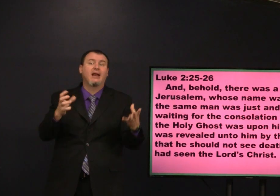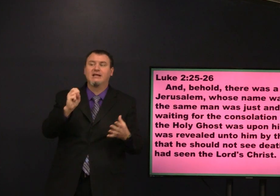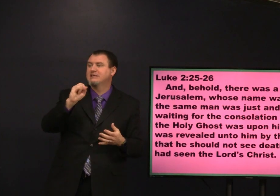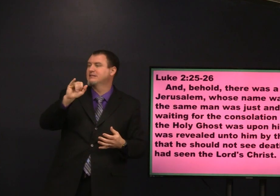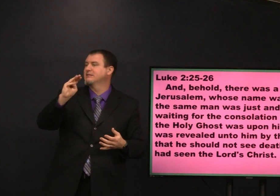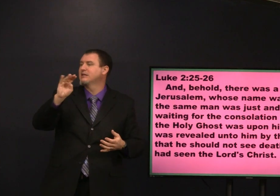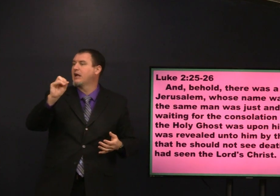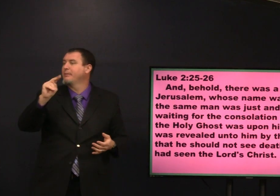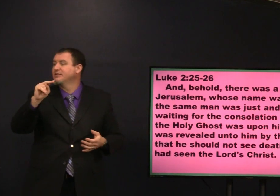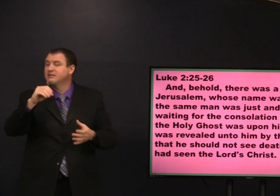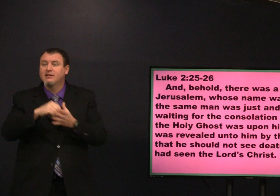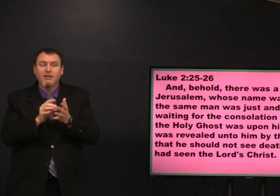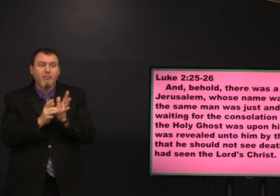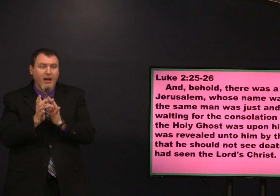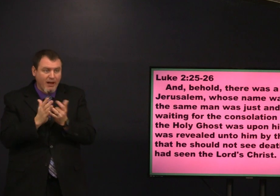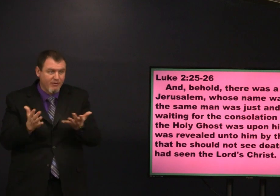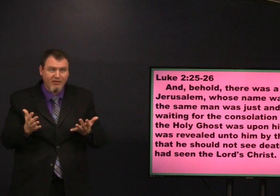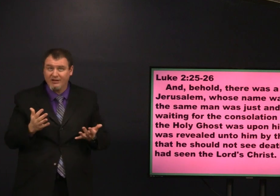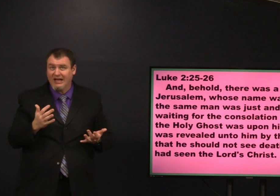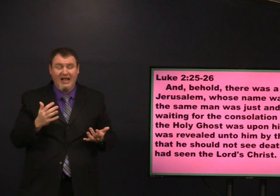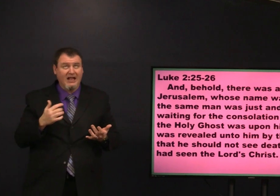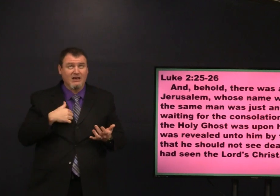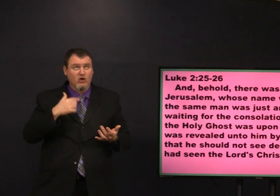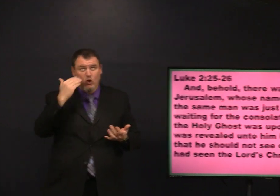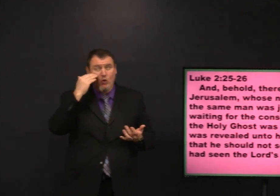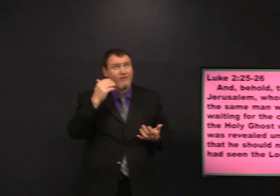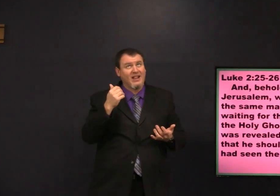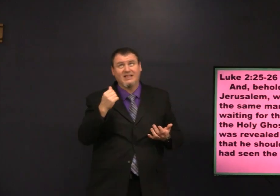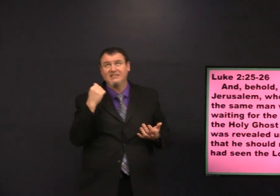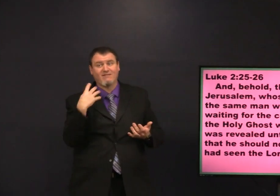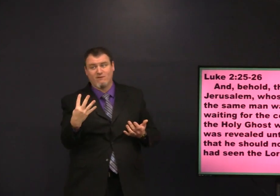sometimes the name Simi has changed to Simon in the Bible but